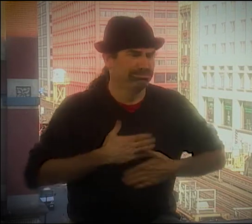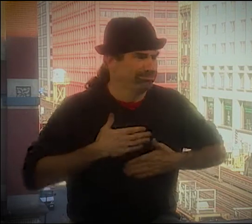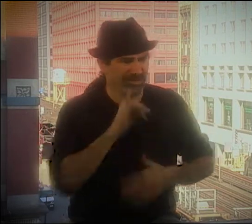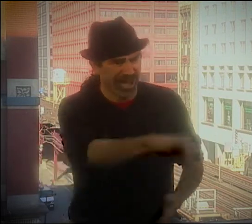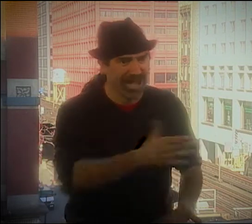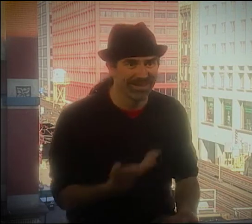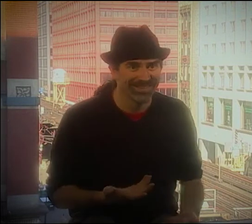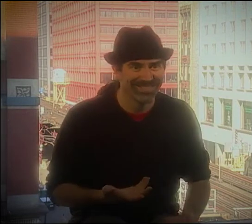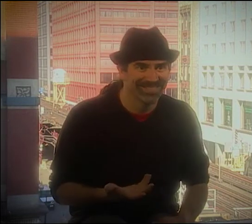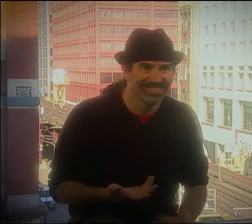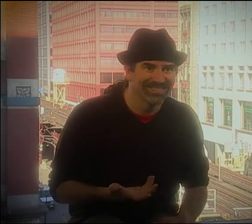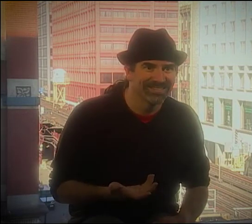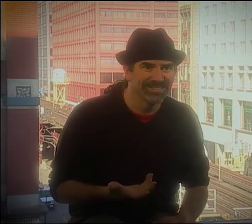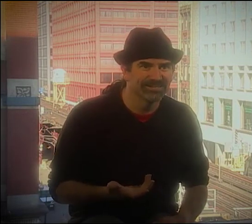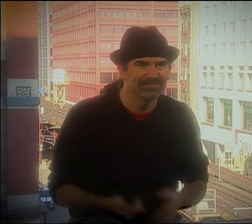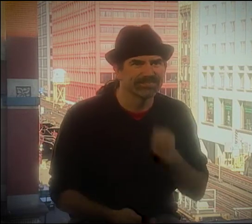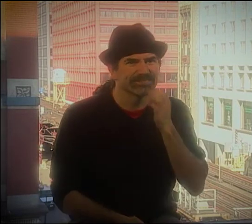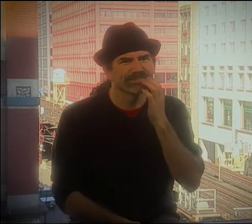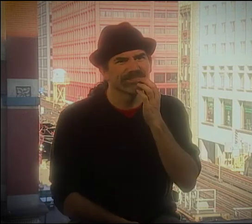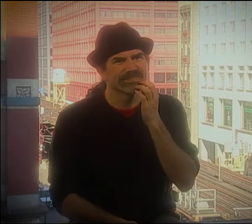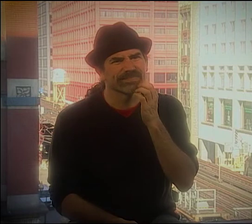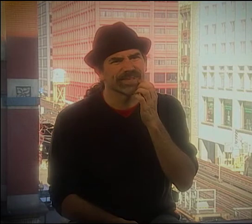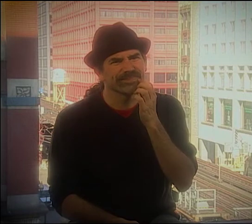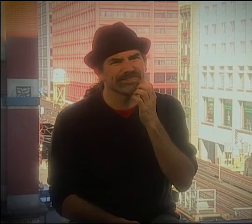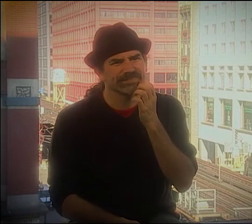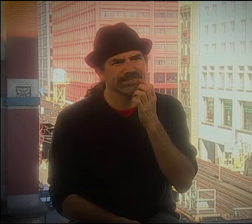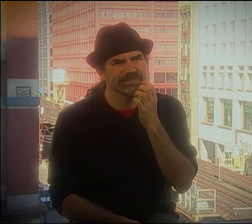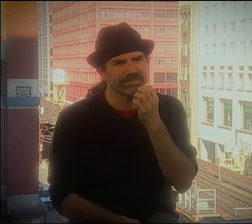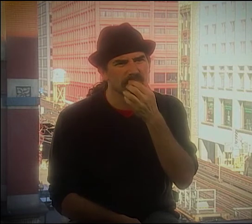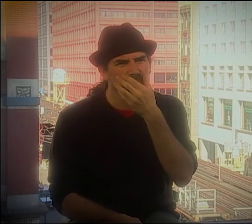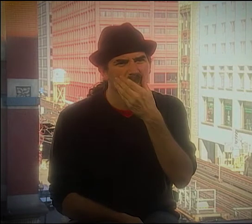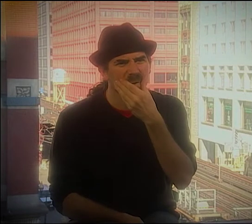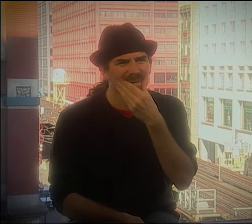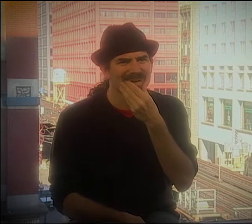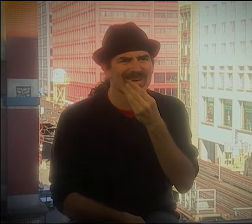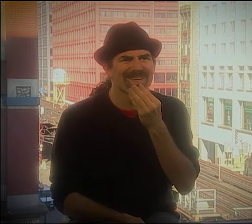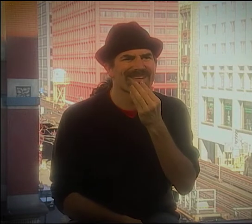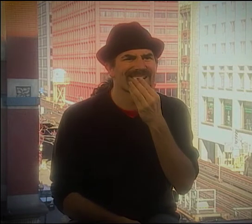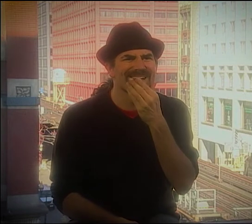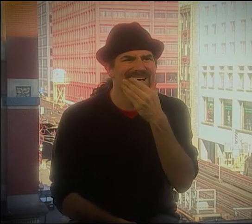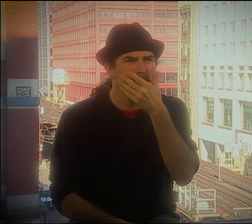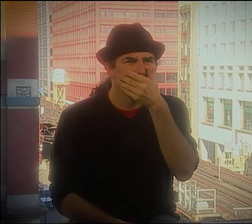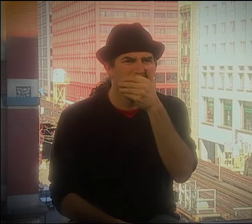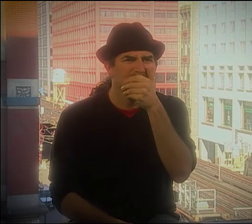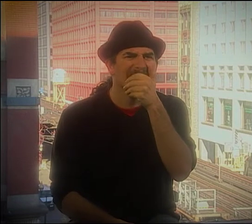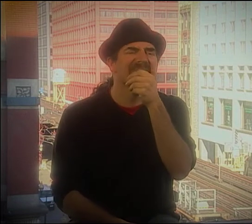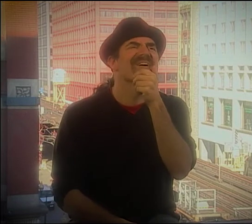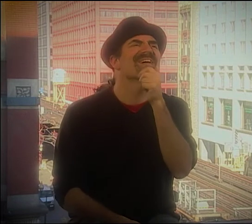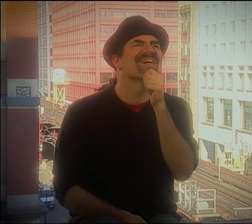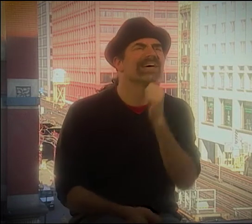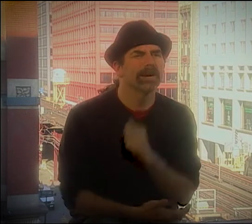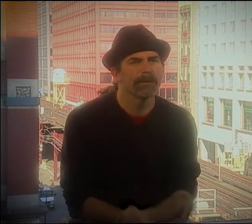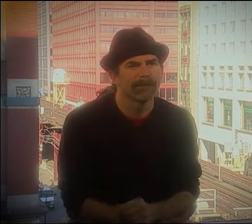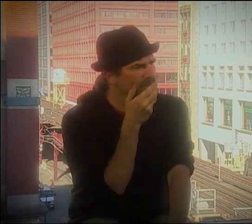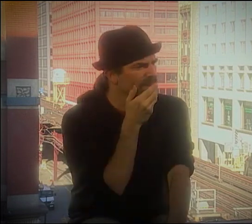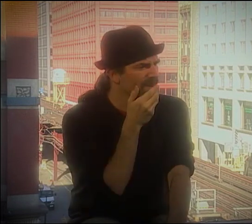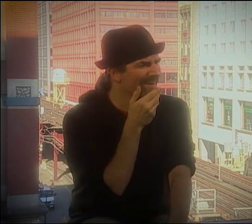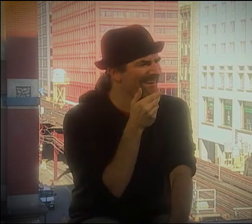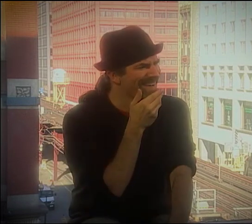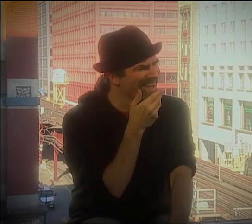IT WAS LESS WORDS AND MORE SOUND CUES. AND I THINK IT WAS A PRETTY GOOD IDEA, GREAT IDEA. I REALLY ENJOYED THE WHOLE CONCEPT.